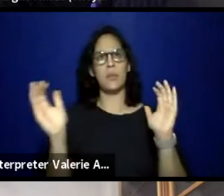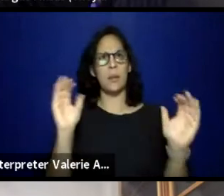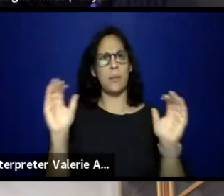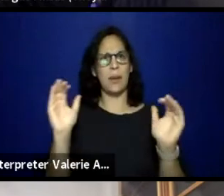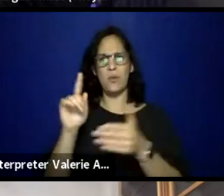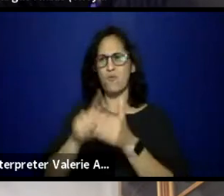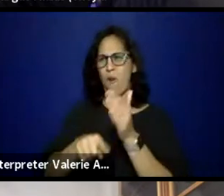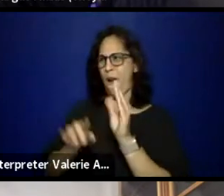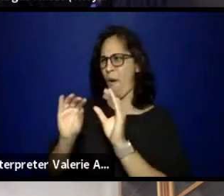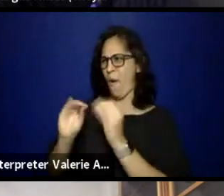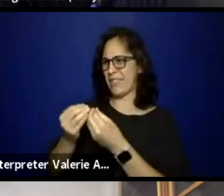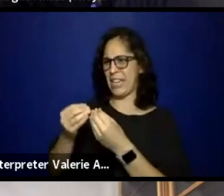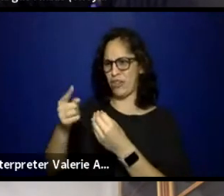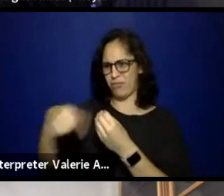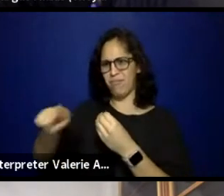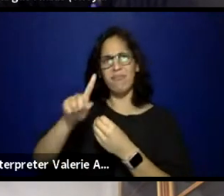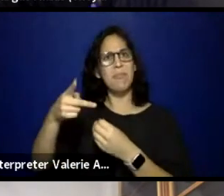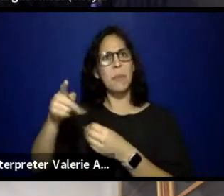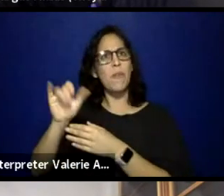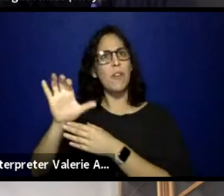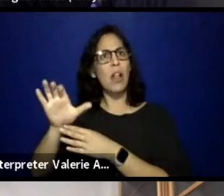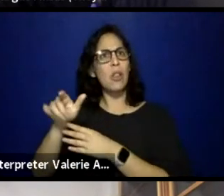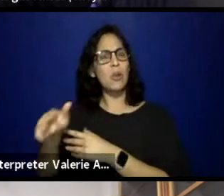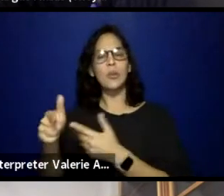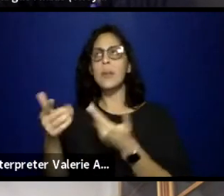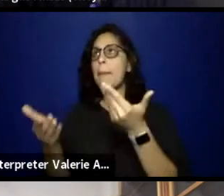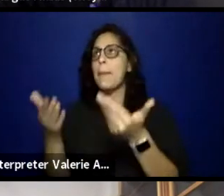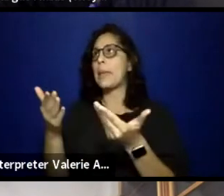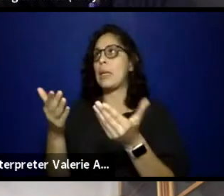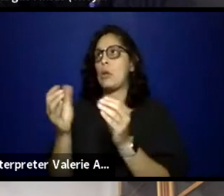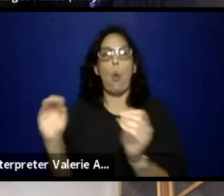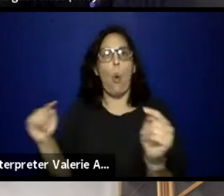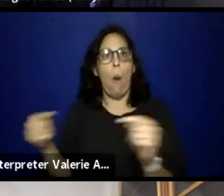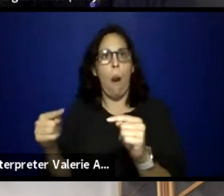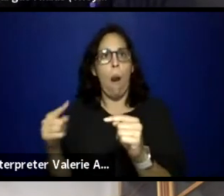of people of color that those potentially have no harm that they're enacting, either,